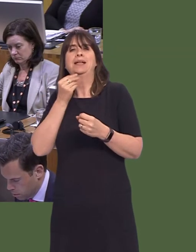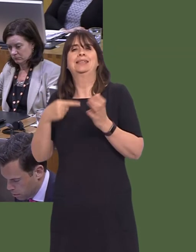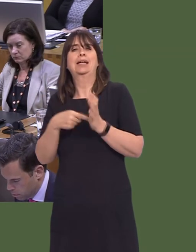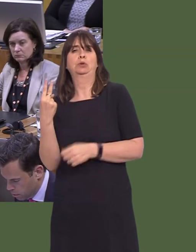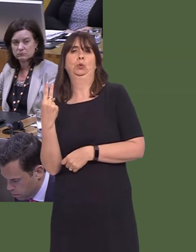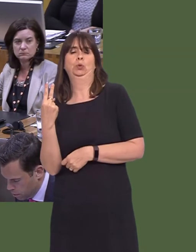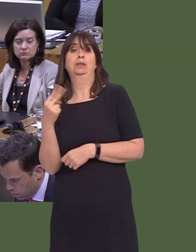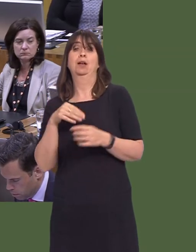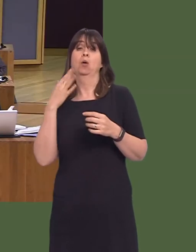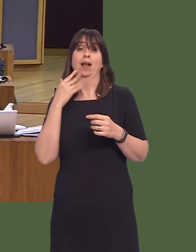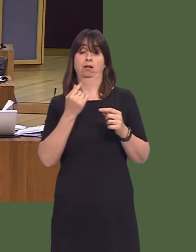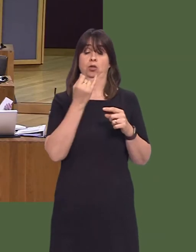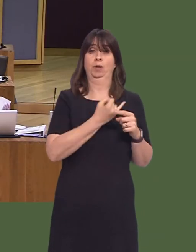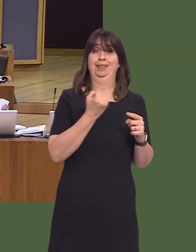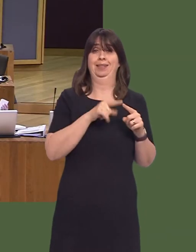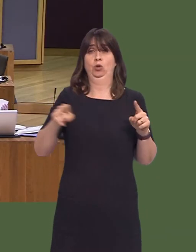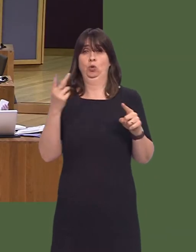year. Mike Hedges AM: Can I thank the First Minister